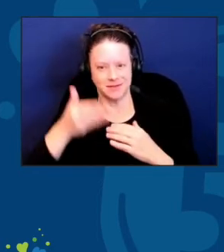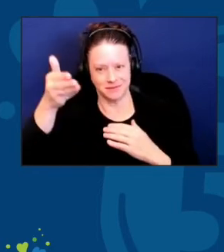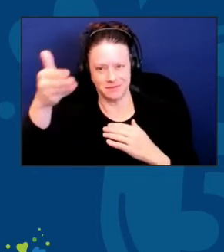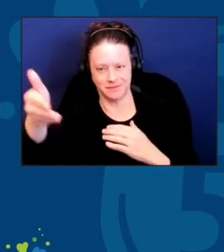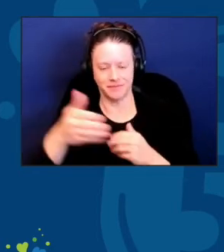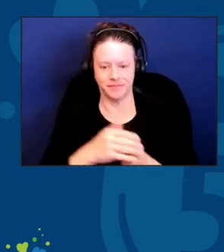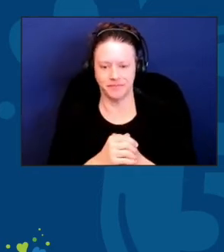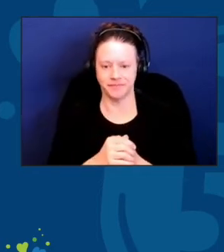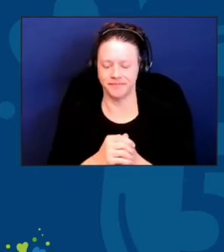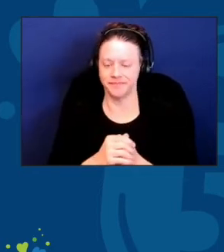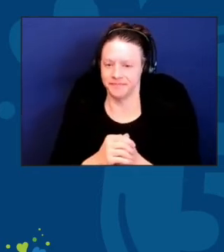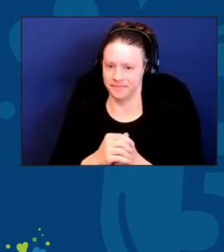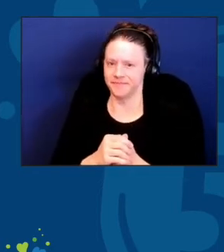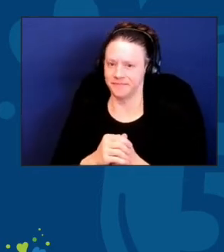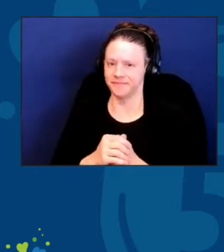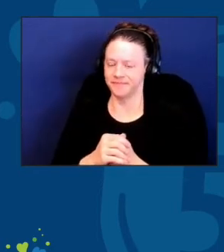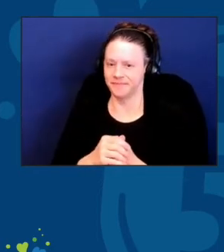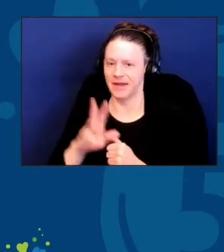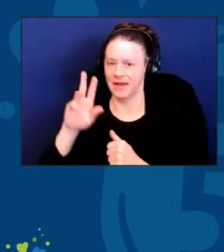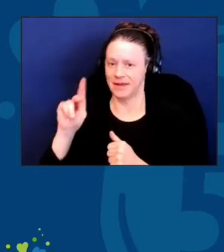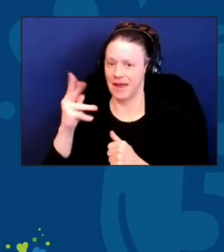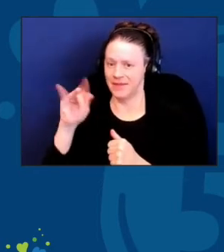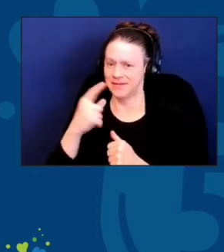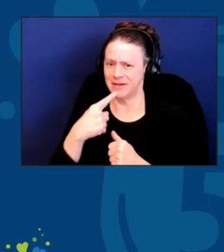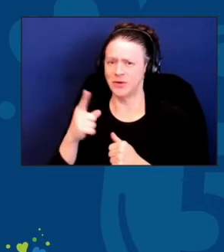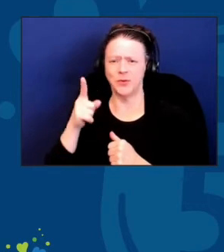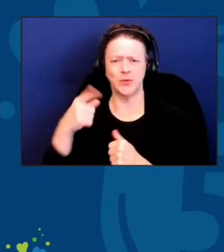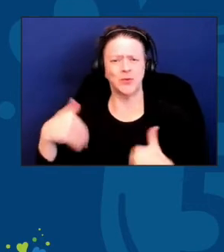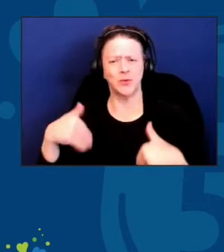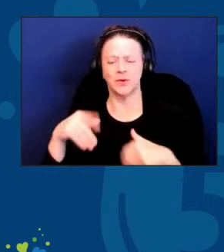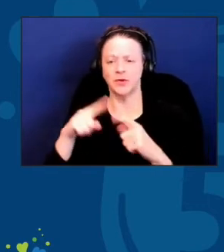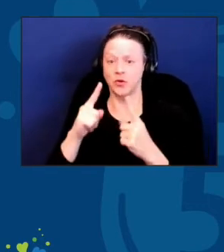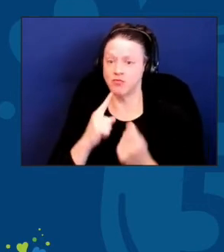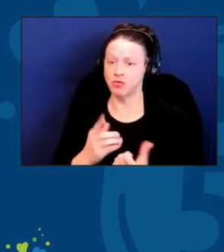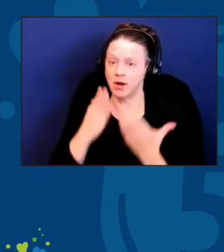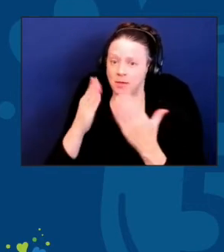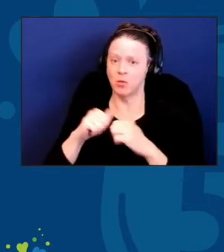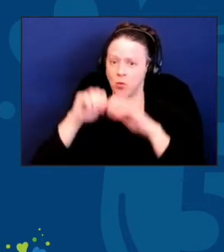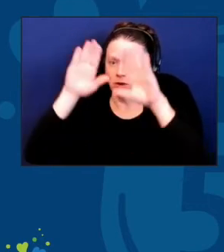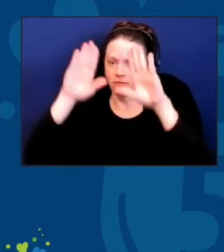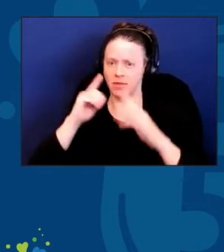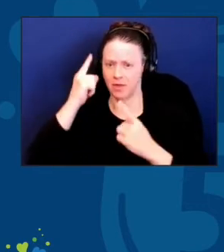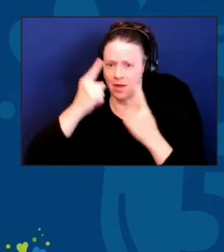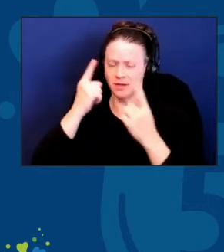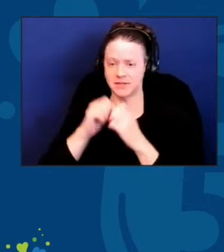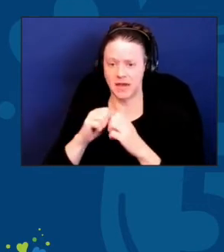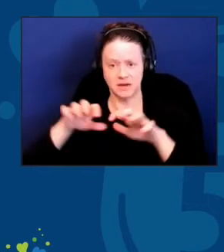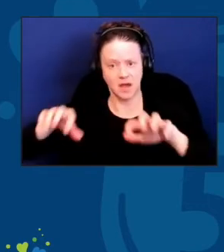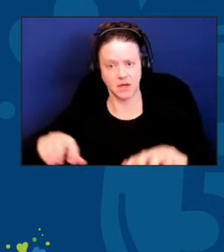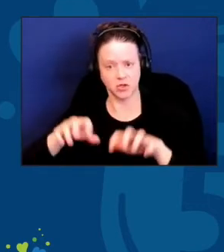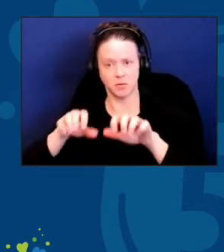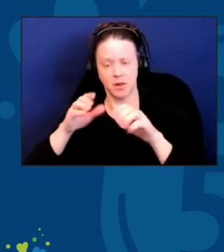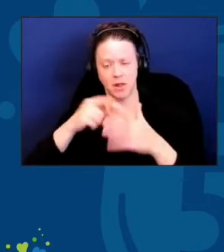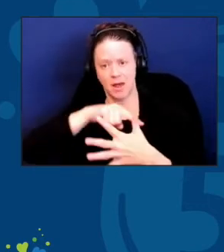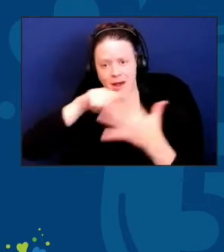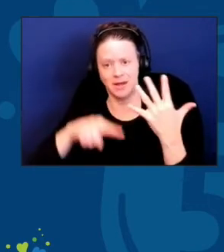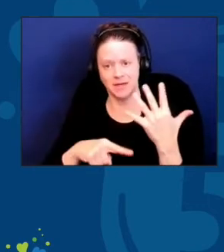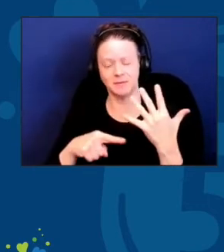You really brought up some excellent thoughts and actionable items today around innovation. I wish we had more time.